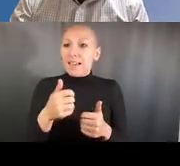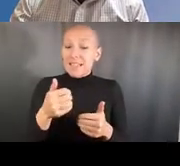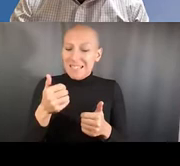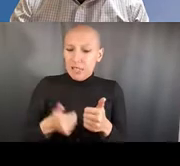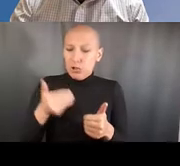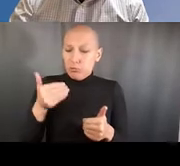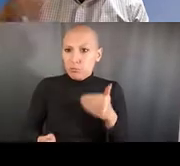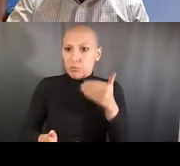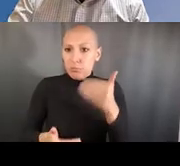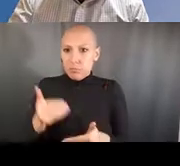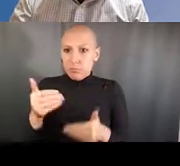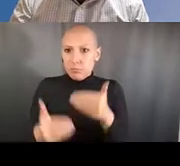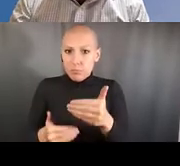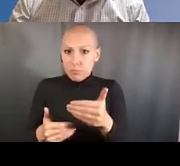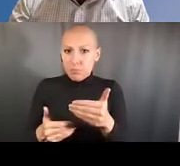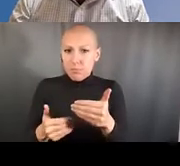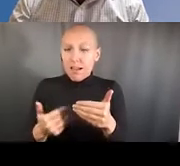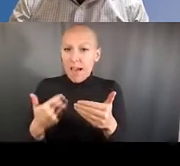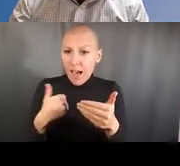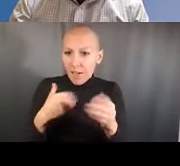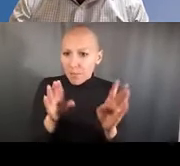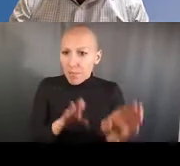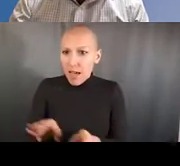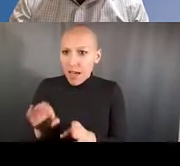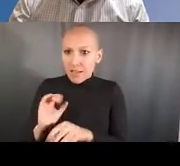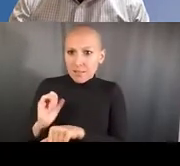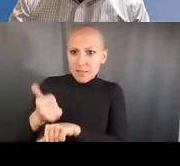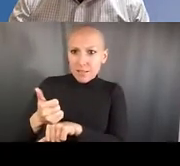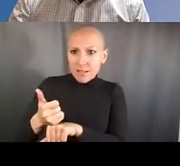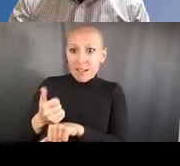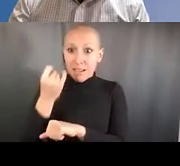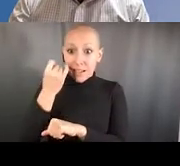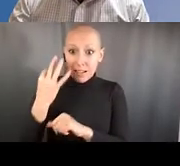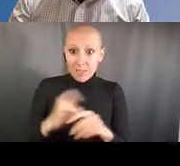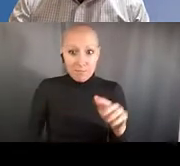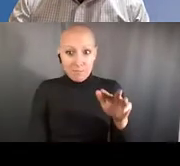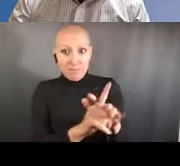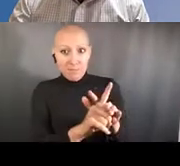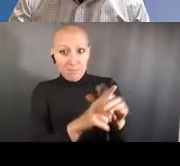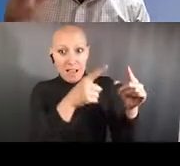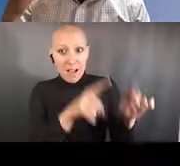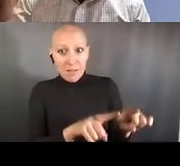in terms of how to move forward with trying to improve the cultures of safety at their institutions,